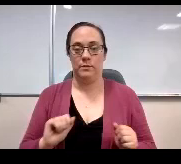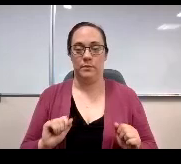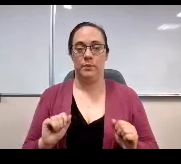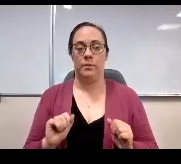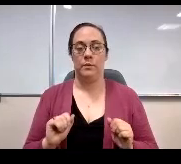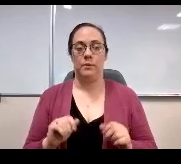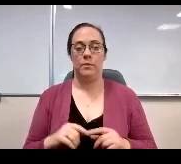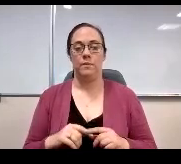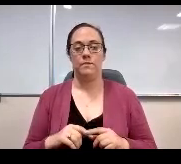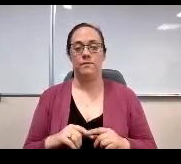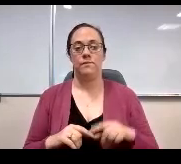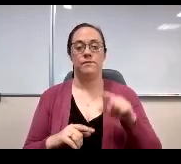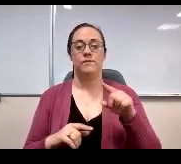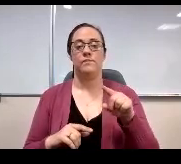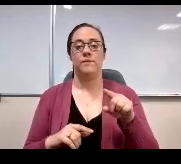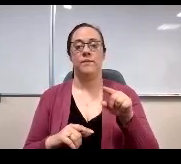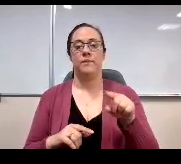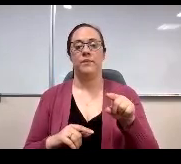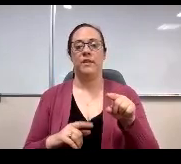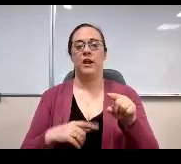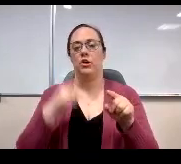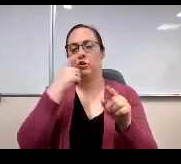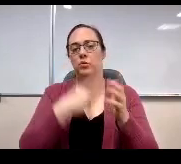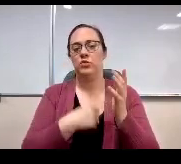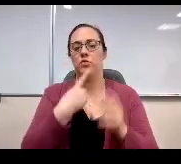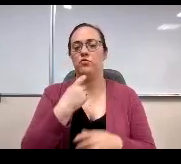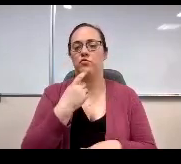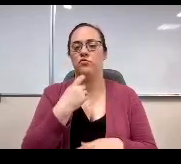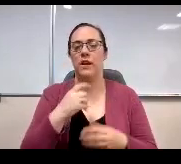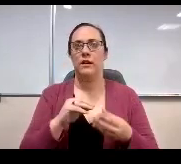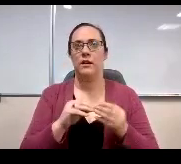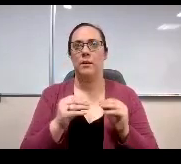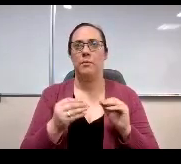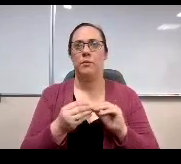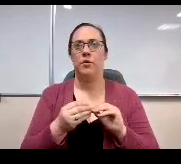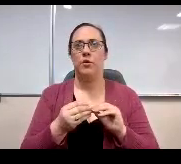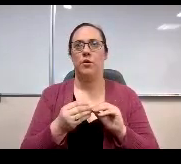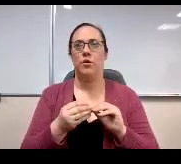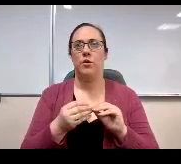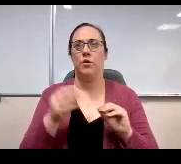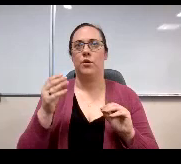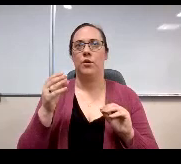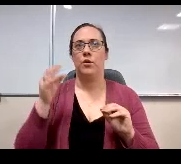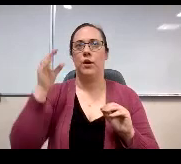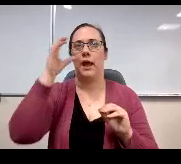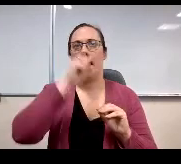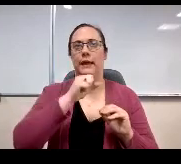On this slide, I ask that you note the red number. I guess the number in